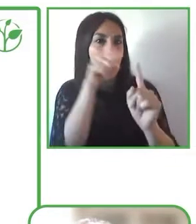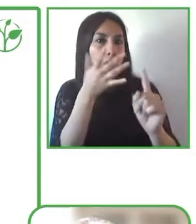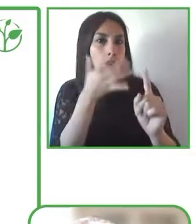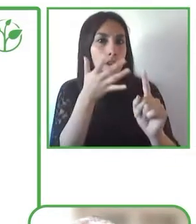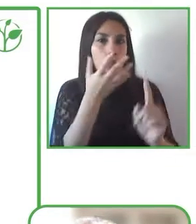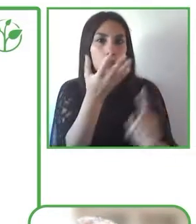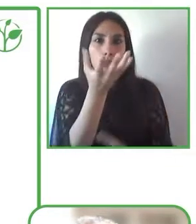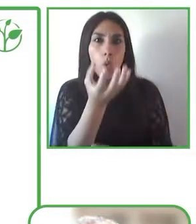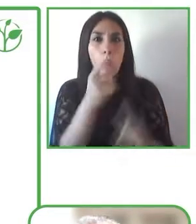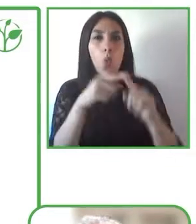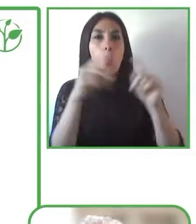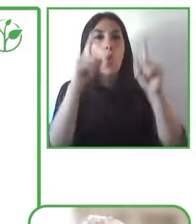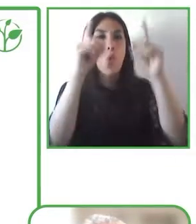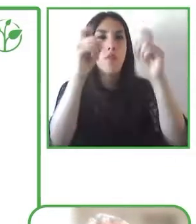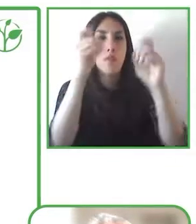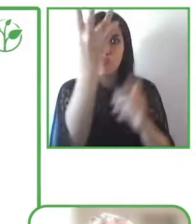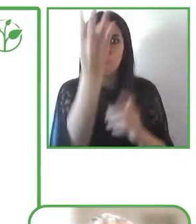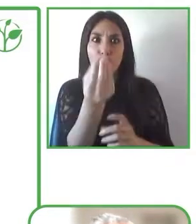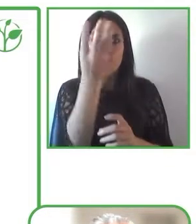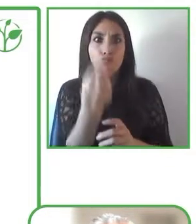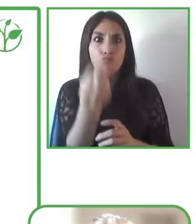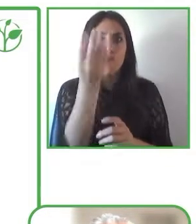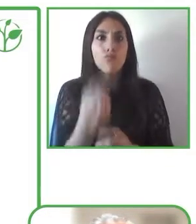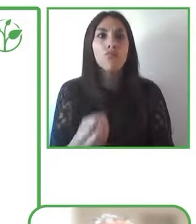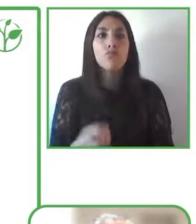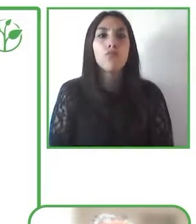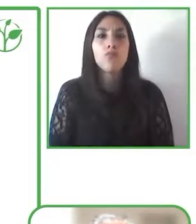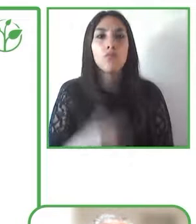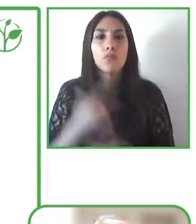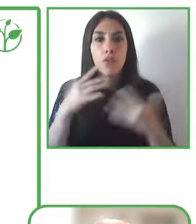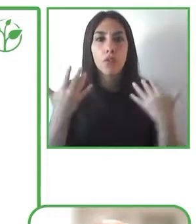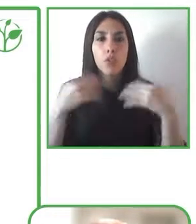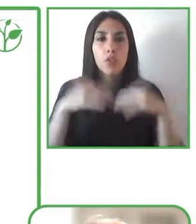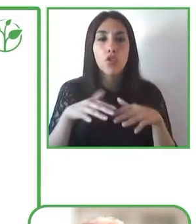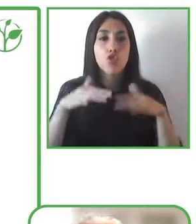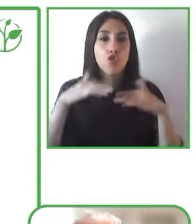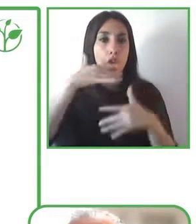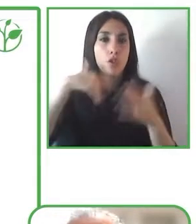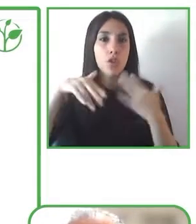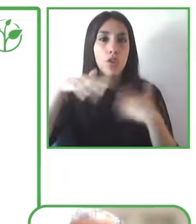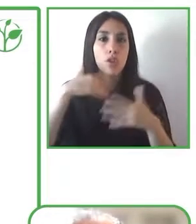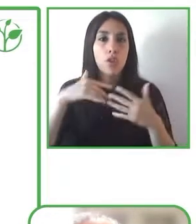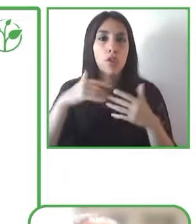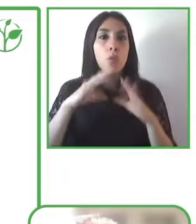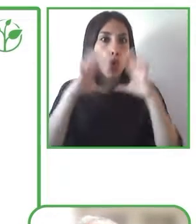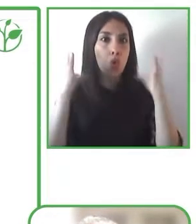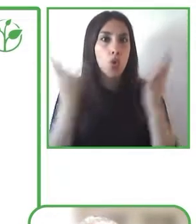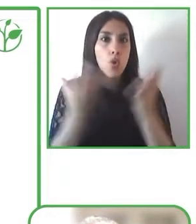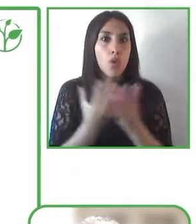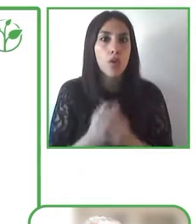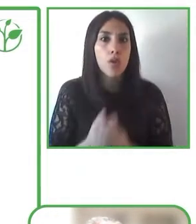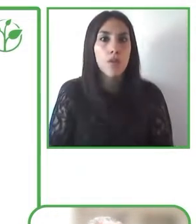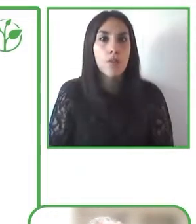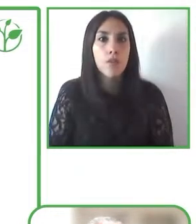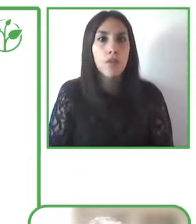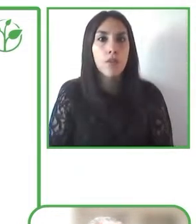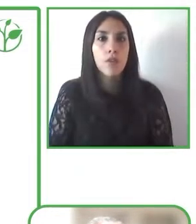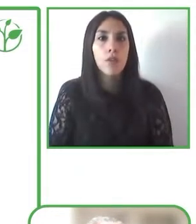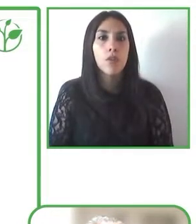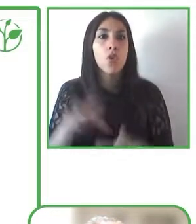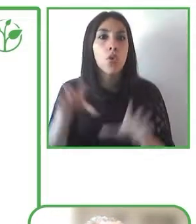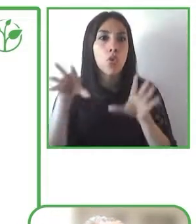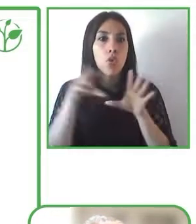in our social media of Plena Inclusión España or Spain and in our YouTube channel thank you so much